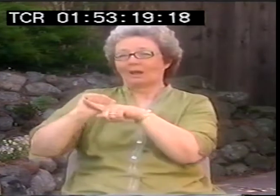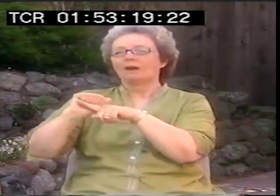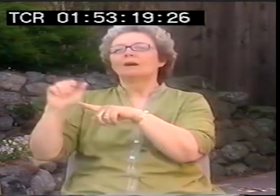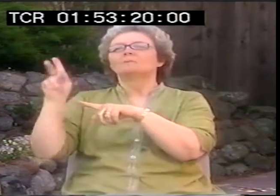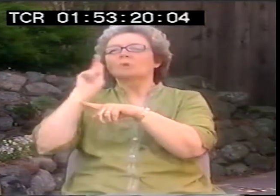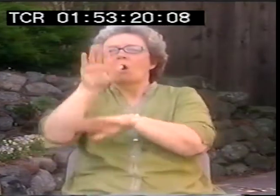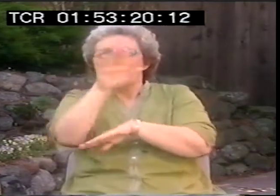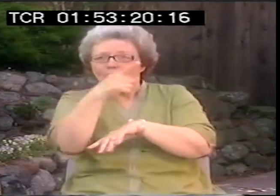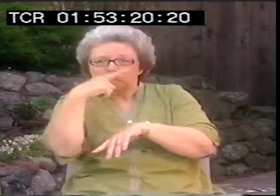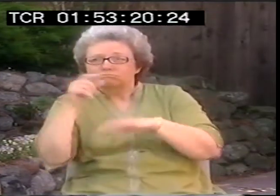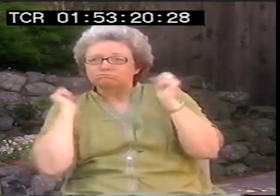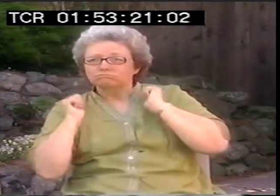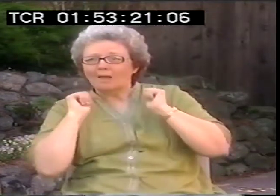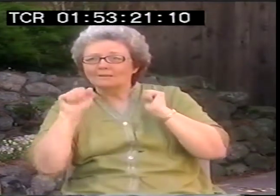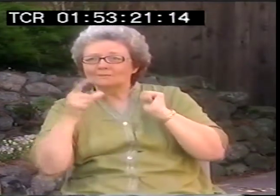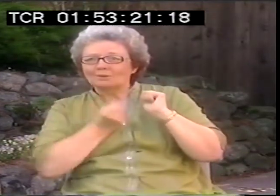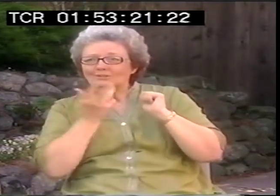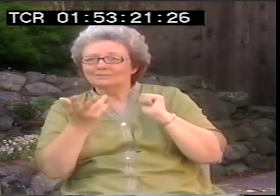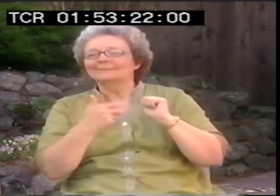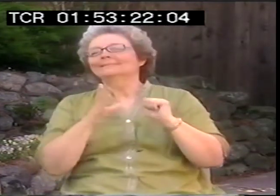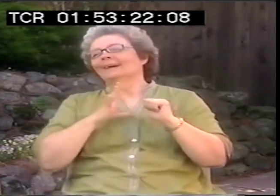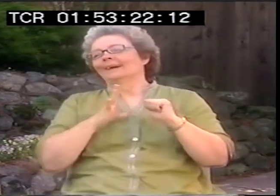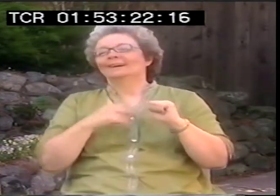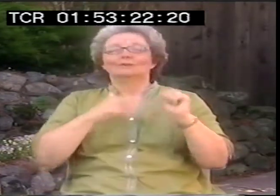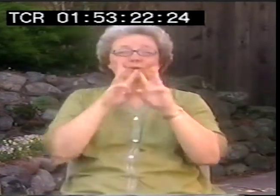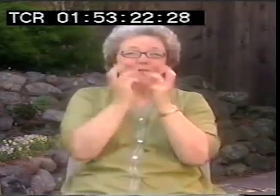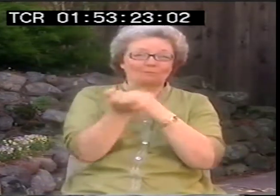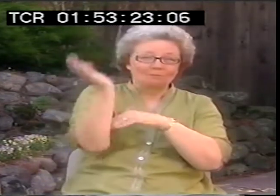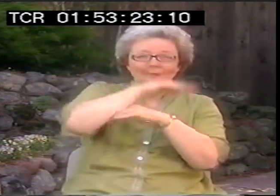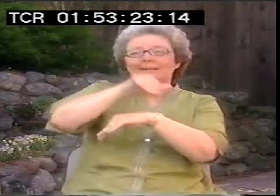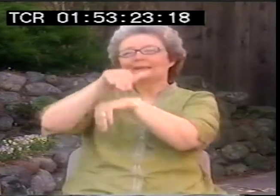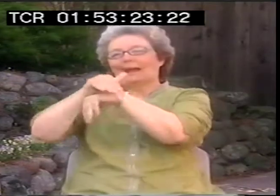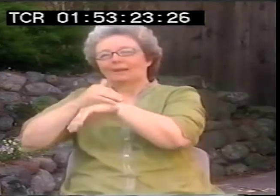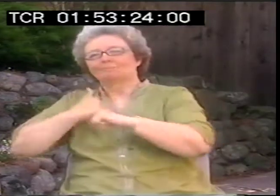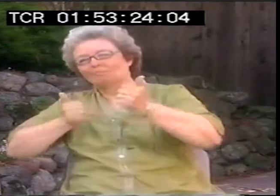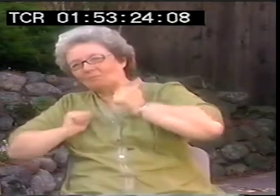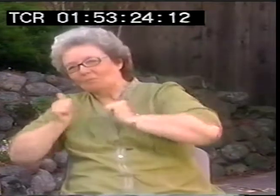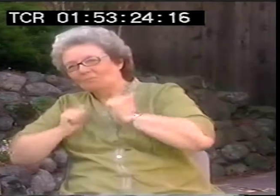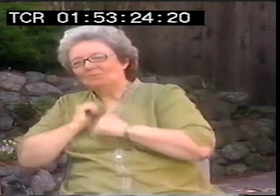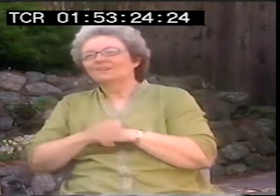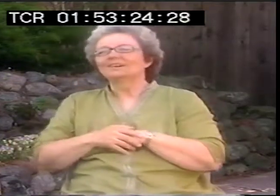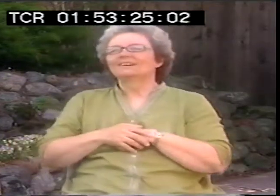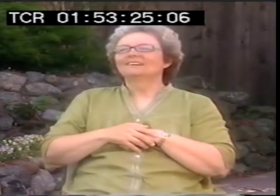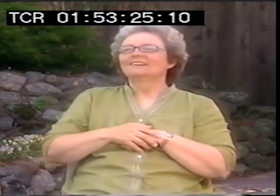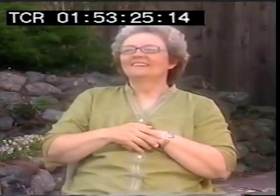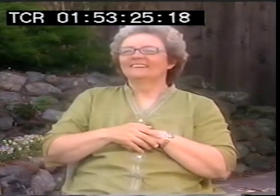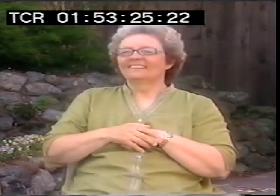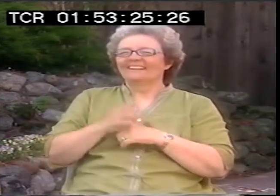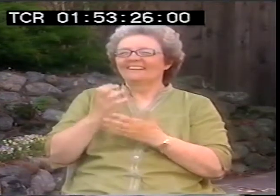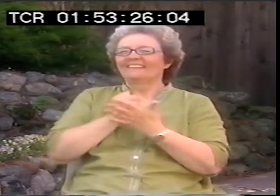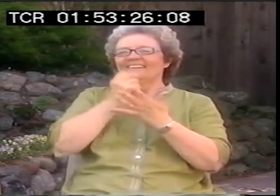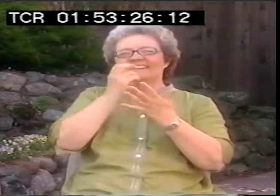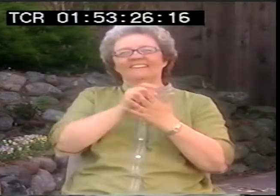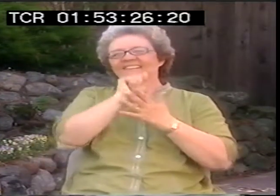wanted to have readings, colleges, lectures about ASL, I do give lectures about ASL, how to teach ASL,